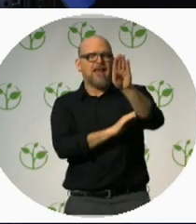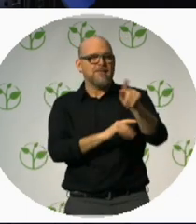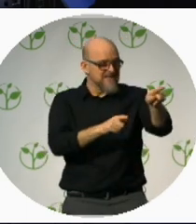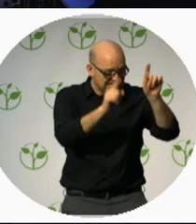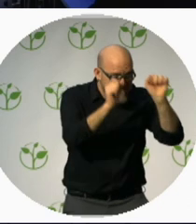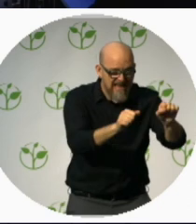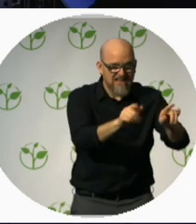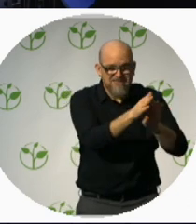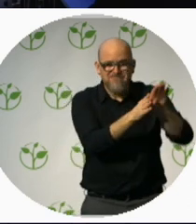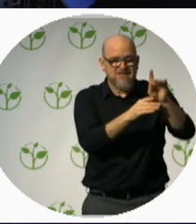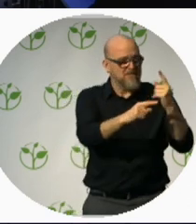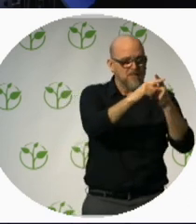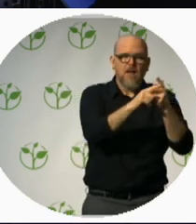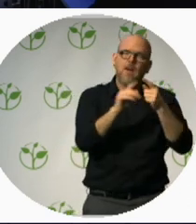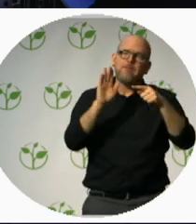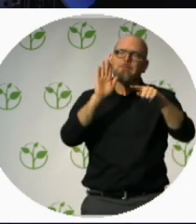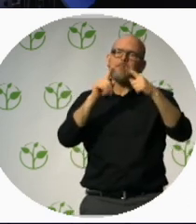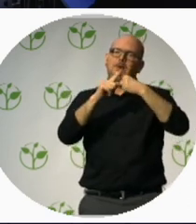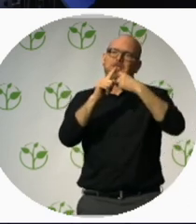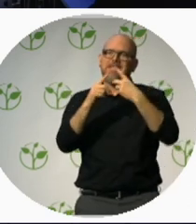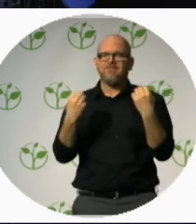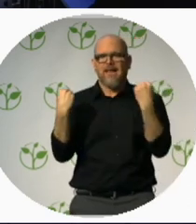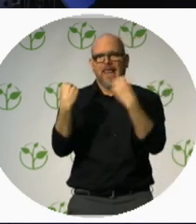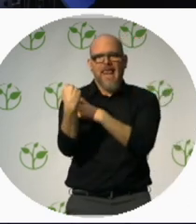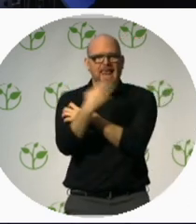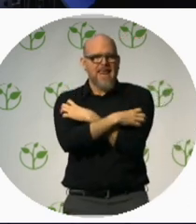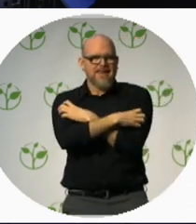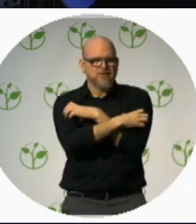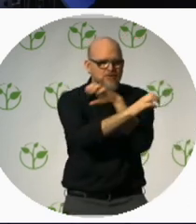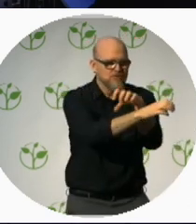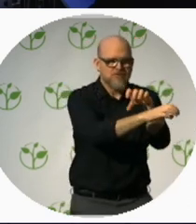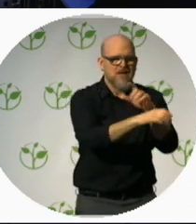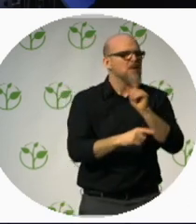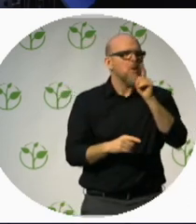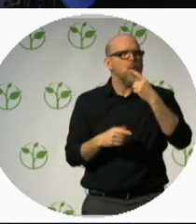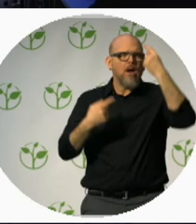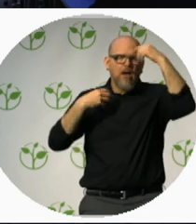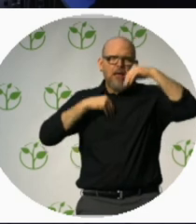DM – Don’t think you need to do something big like save the world or that to make a difference.